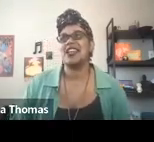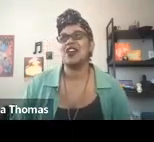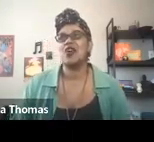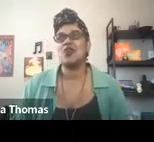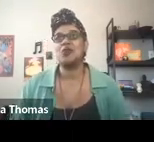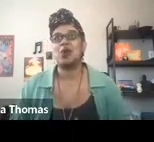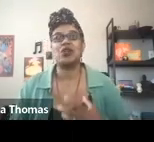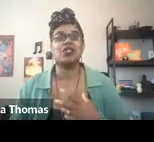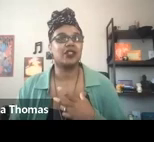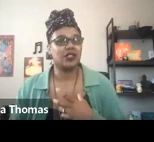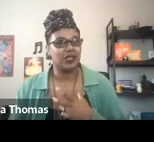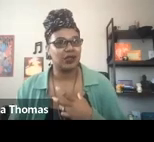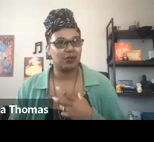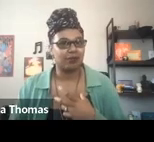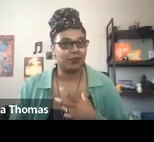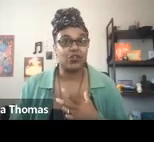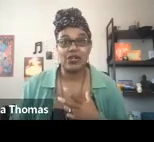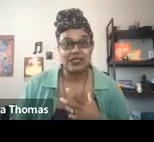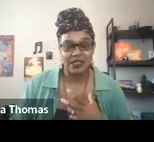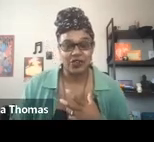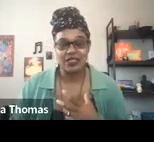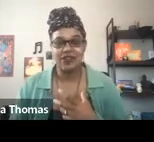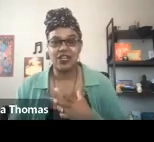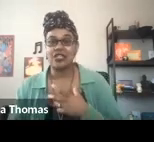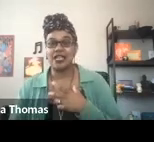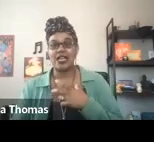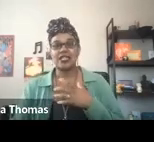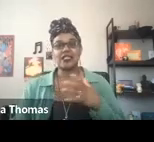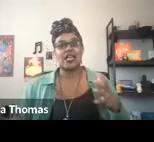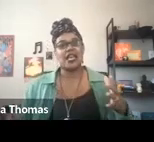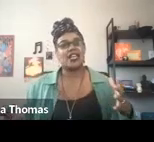that our own personal journeys in creativity are taking us.